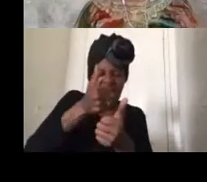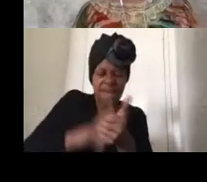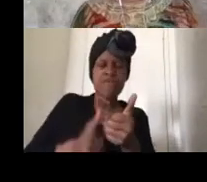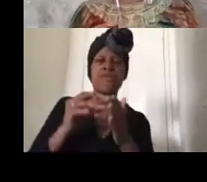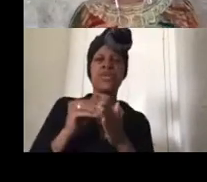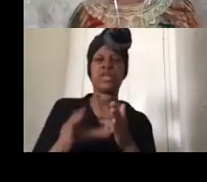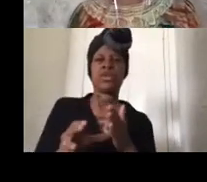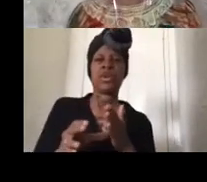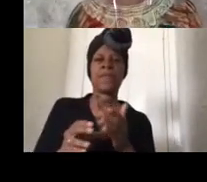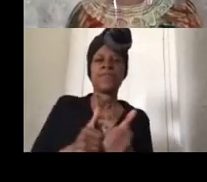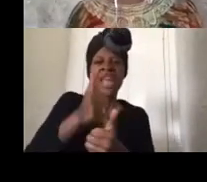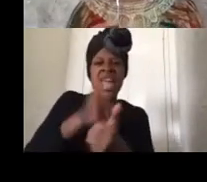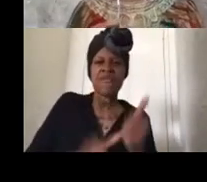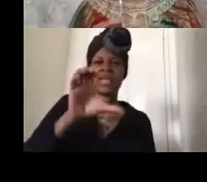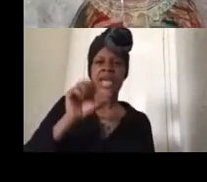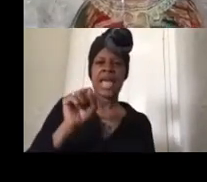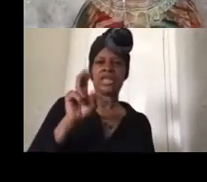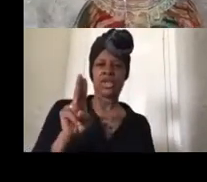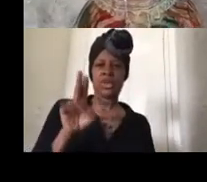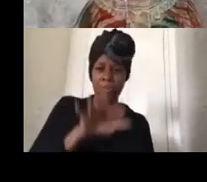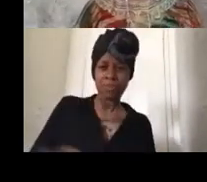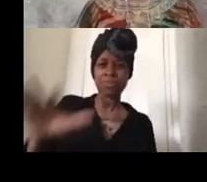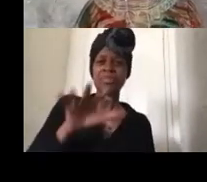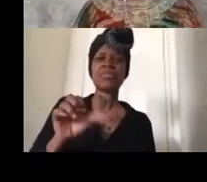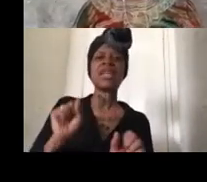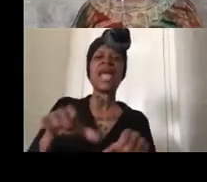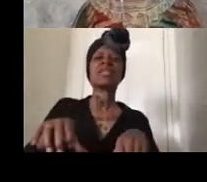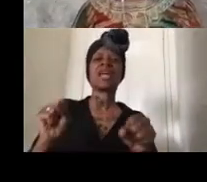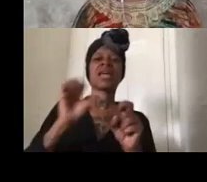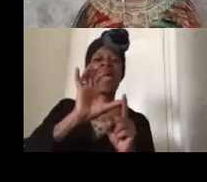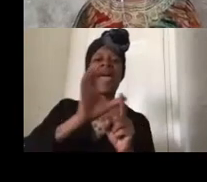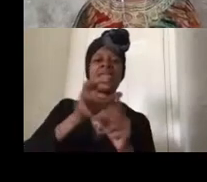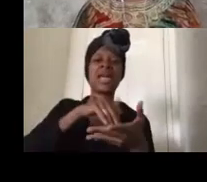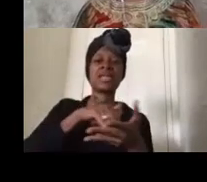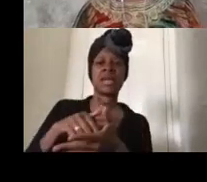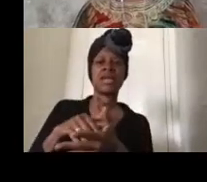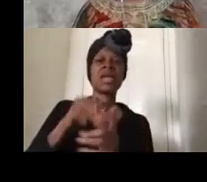every csu is able to take ethnic studies is exposed to ethnic studies because we